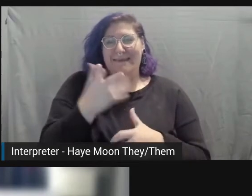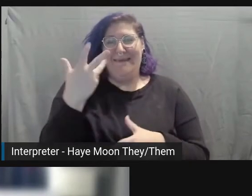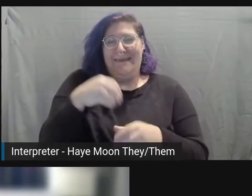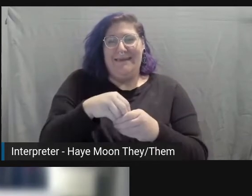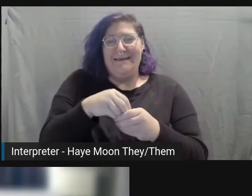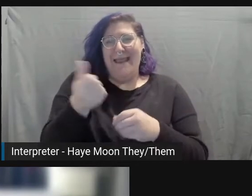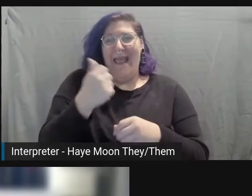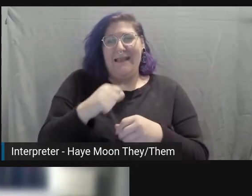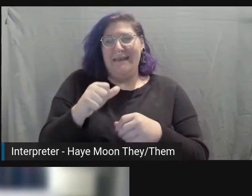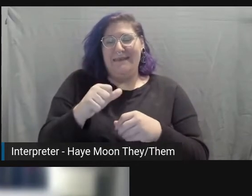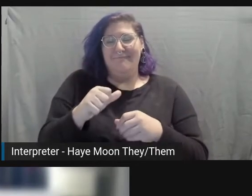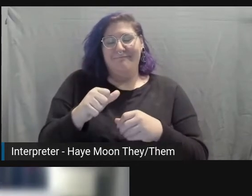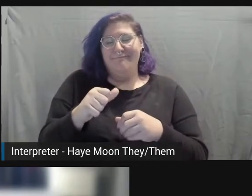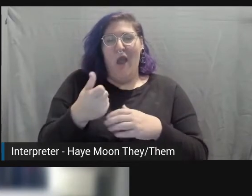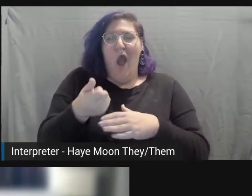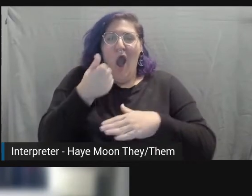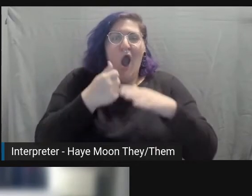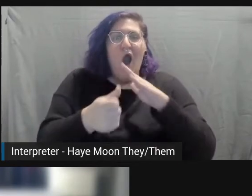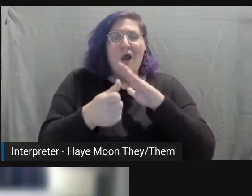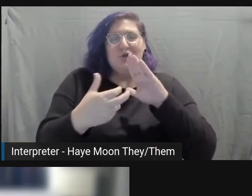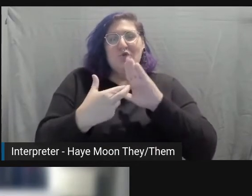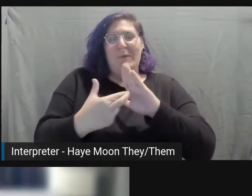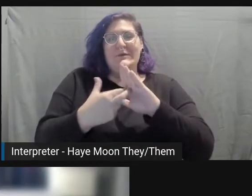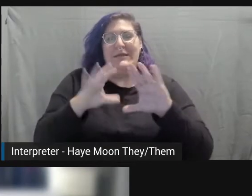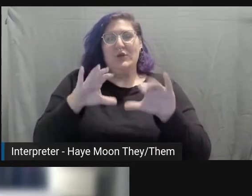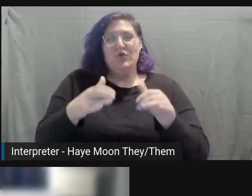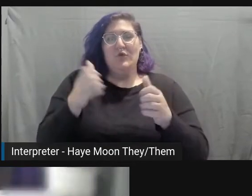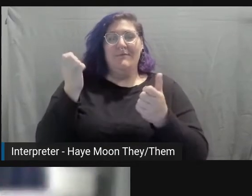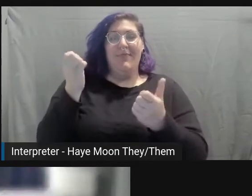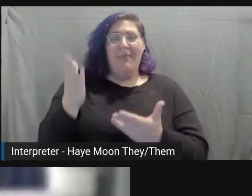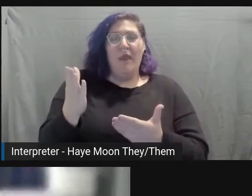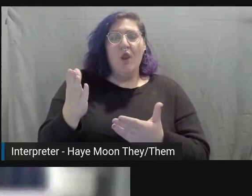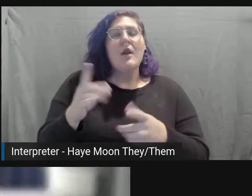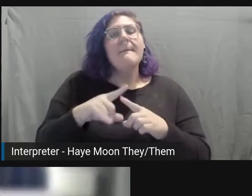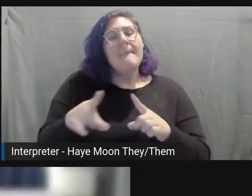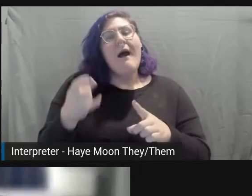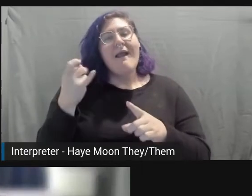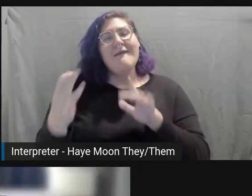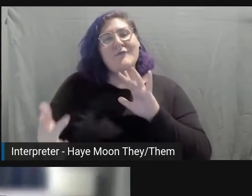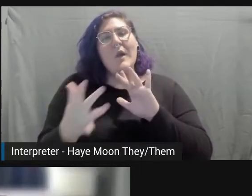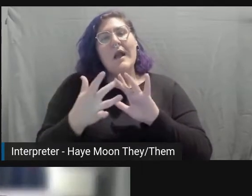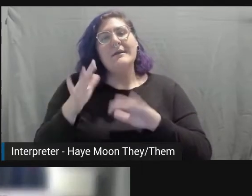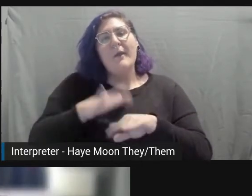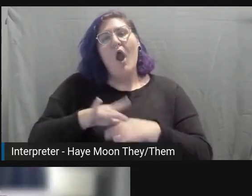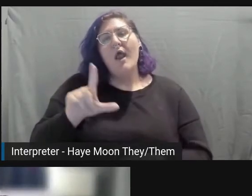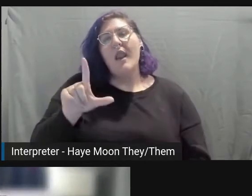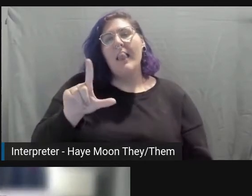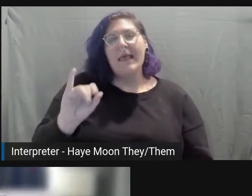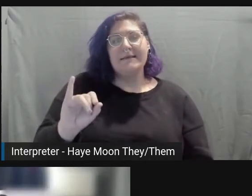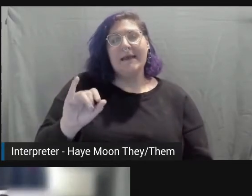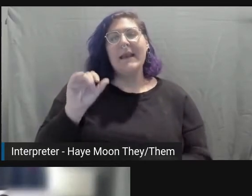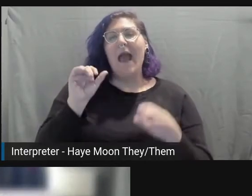If you connect with me on LinkedIn, I do have a resource saved. I can forward that to you with some websites that do cater